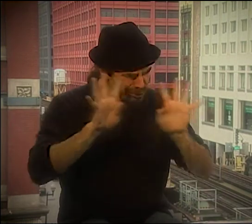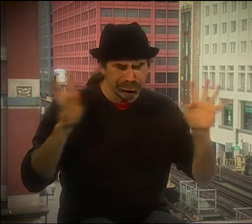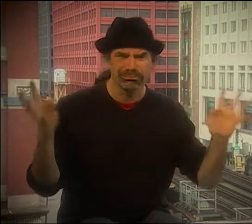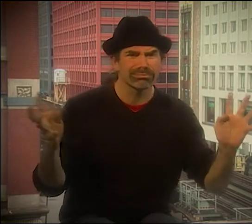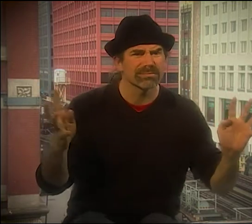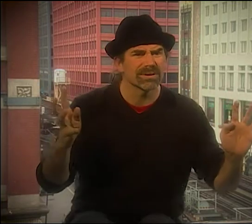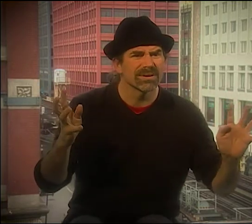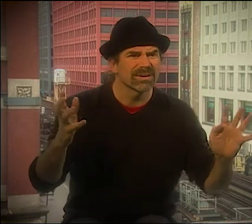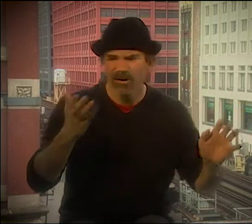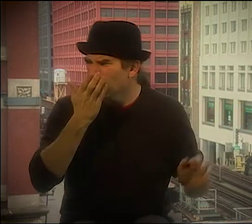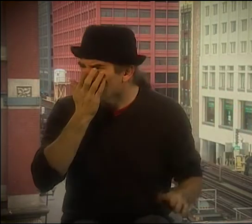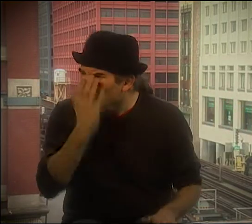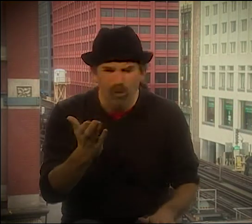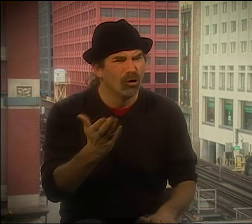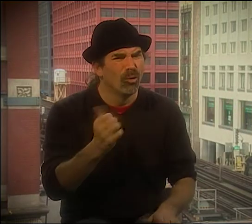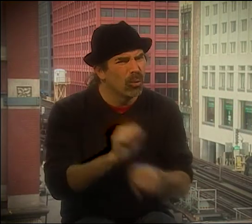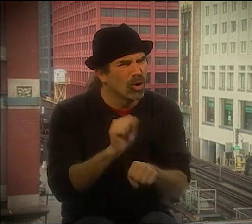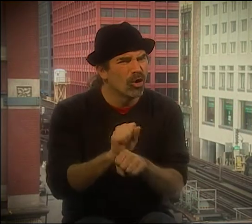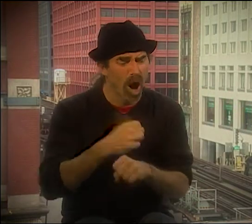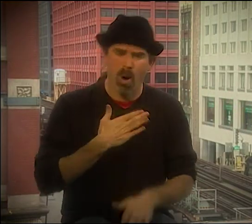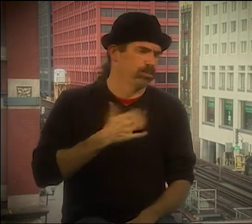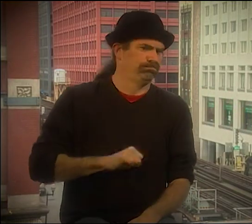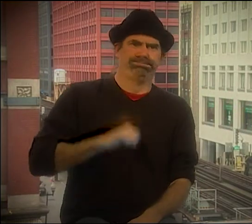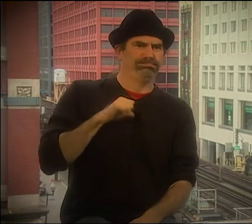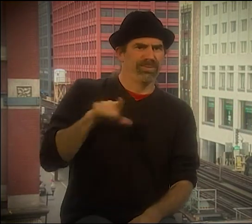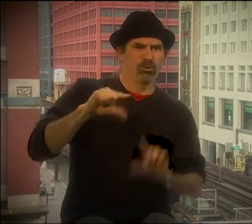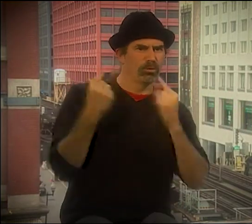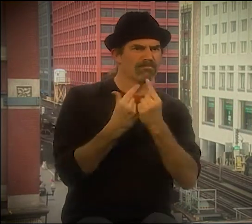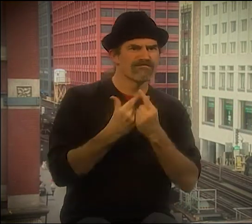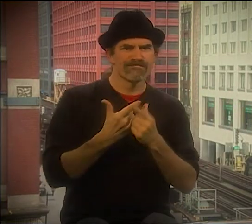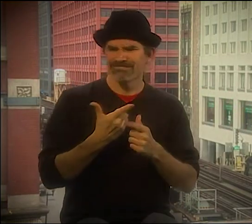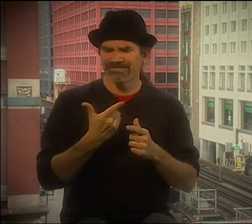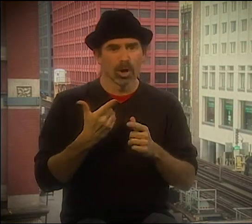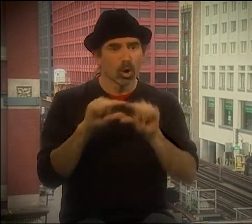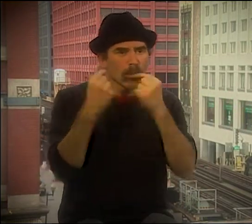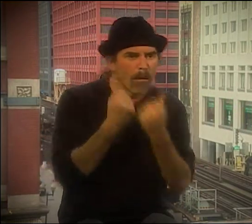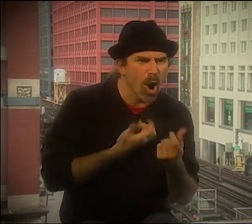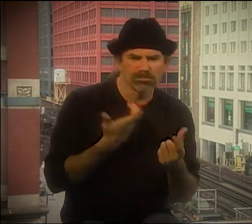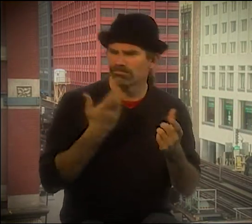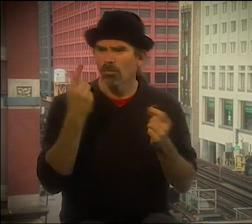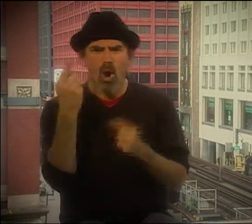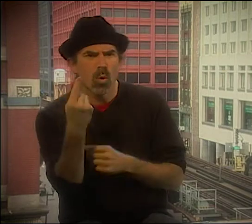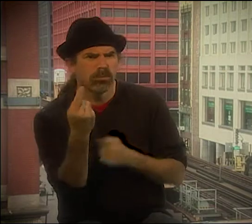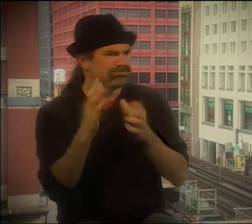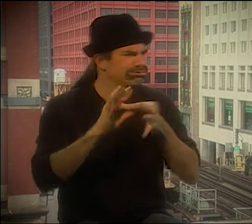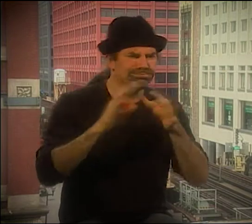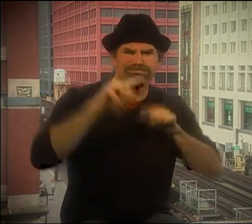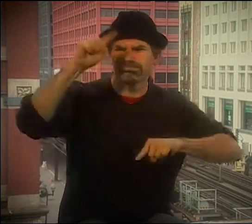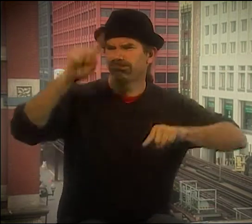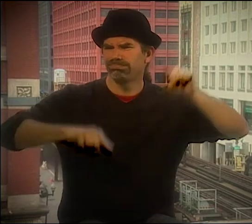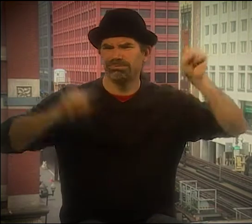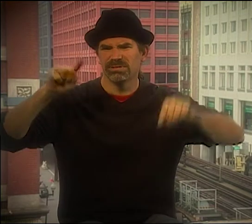SO I BROUGHT THEM, I THINK IT WAS TO THE THIRD CONFERENCE OR WHATEVER IT WAS, AND THESE KIDS DID SUCH GREAT WORK.